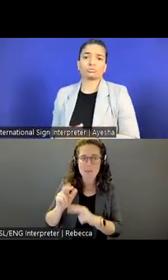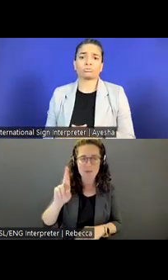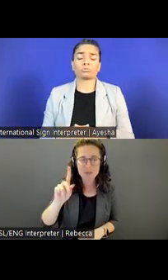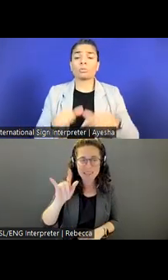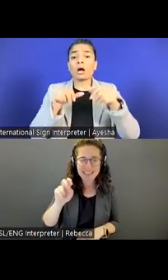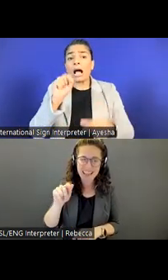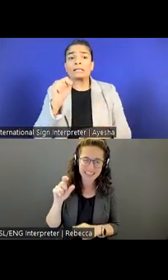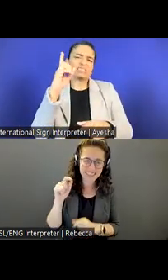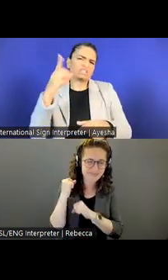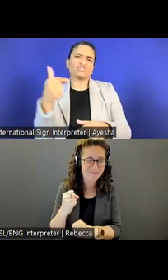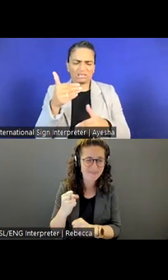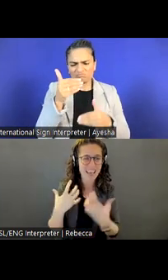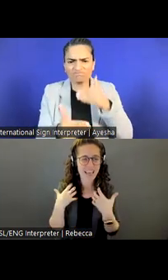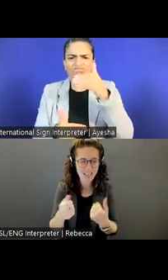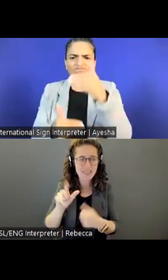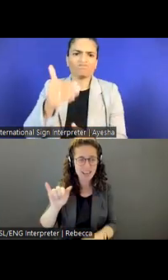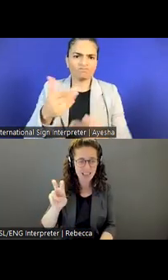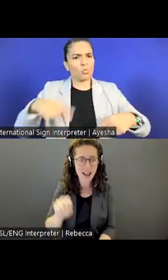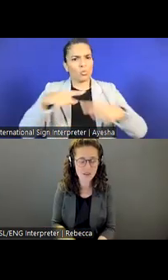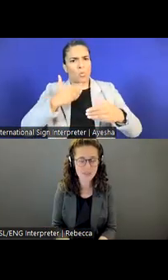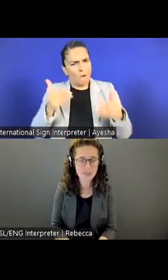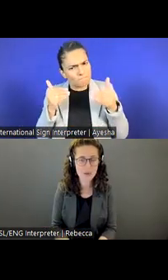And we expand opportunity through financial inclusion.